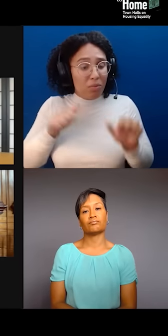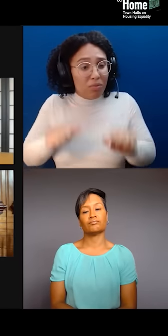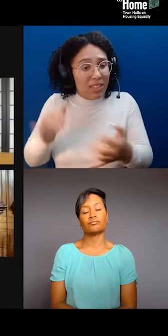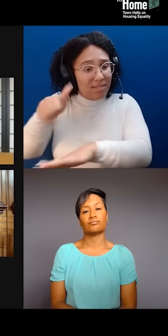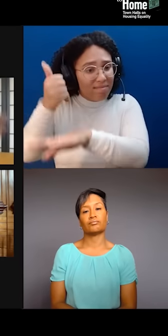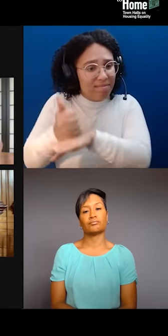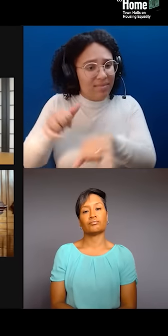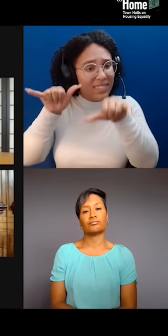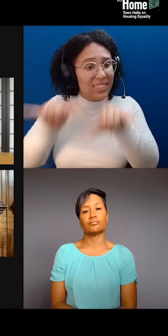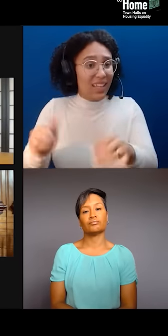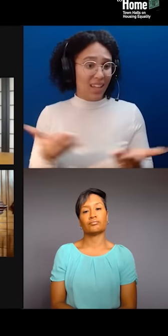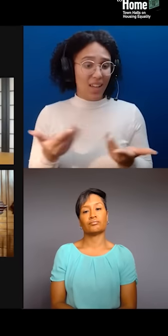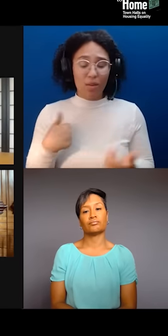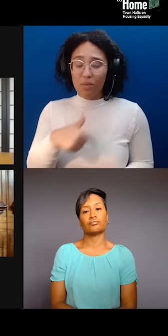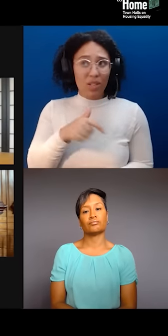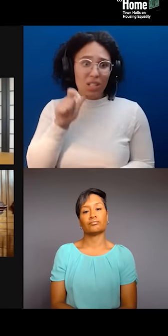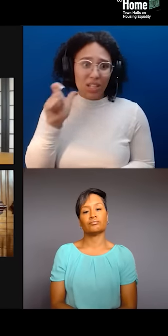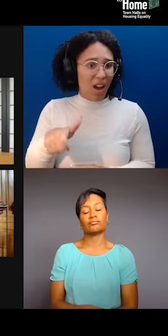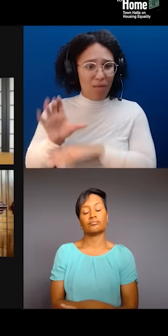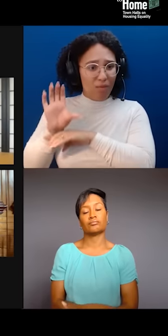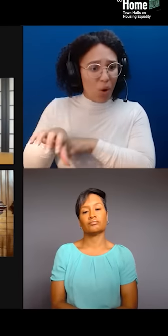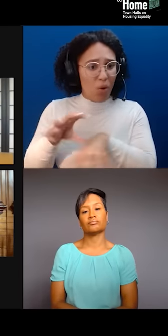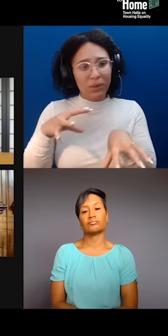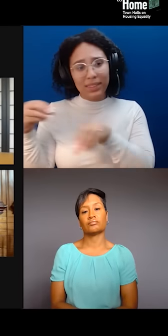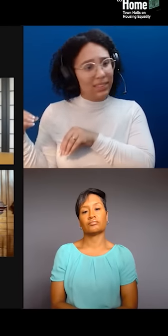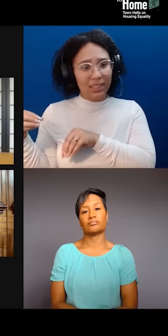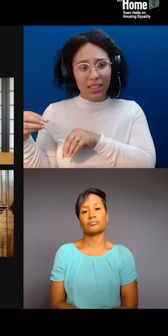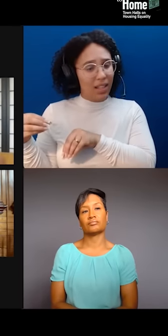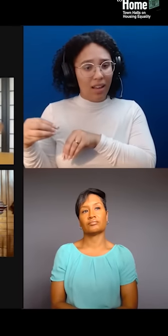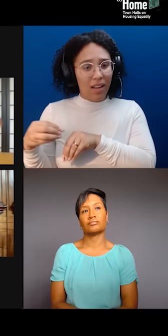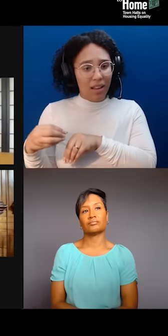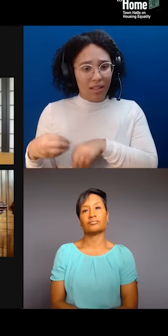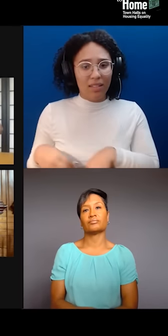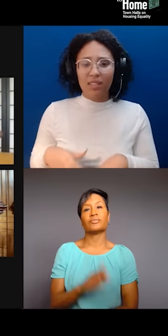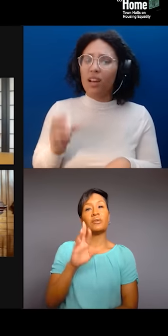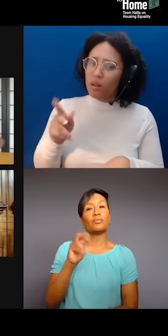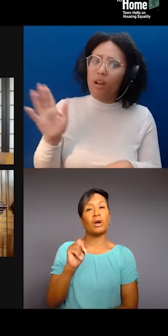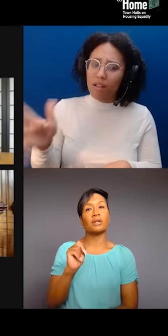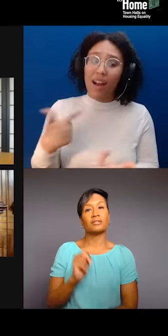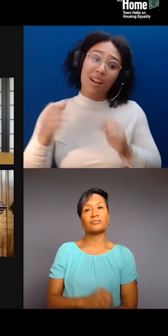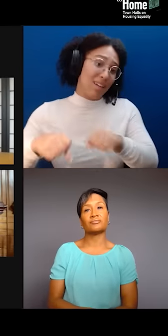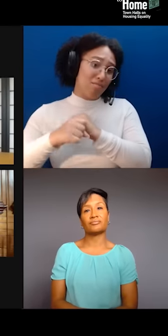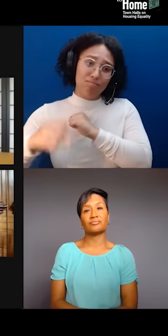So, yeah, I can go on as all of us can. We're so passionate. That's great stuff, Djali. I appreciate it.